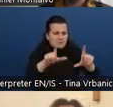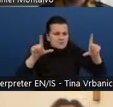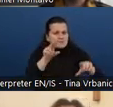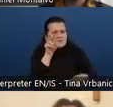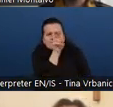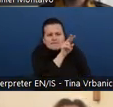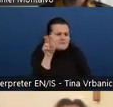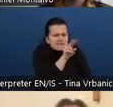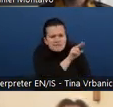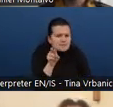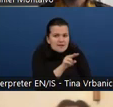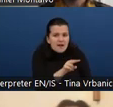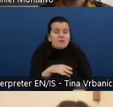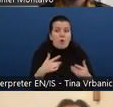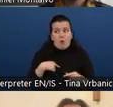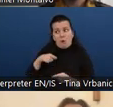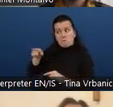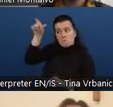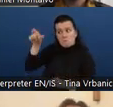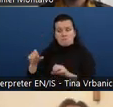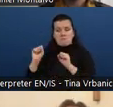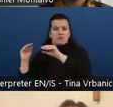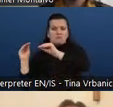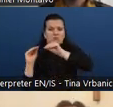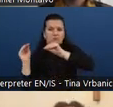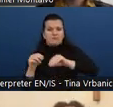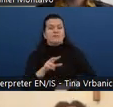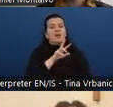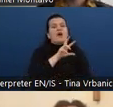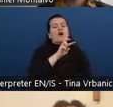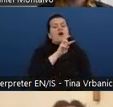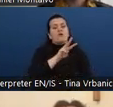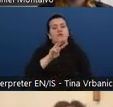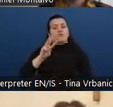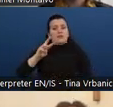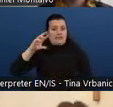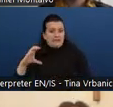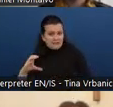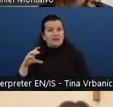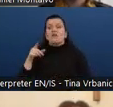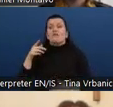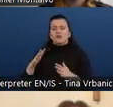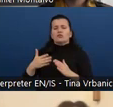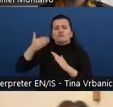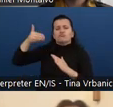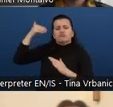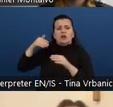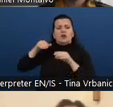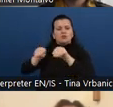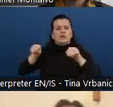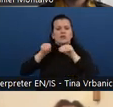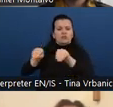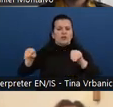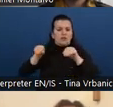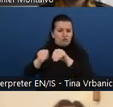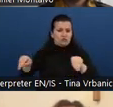And W3C is has created a very interesting set of training sessions and other good material